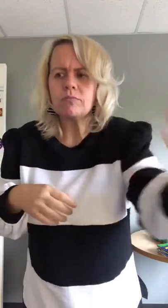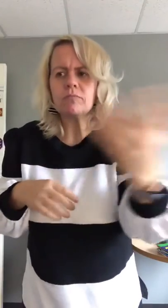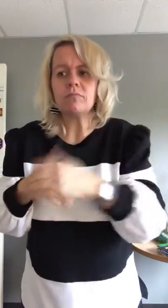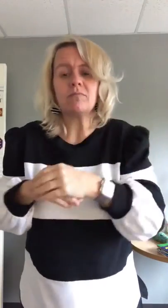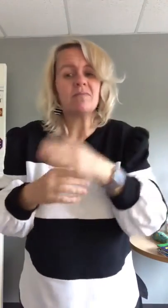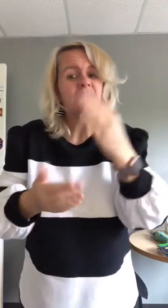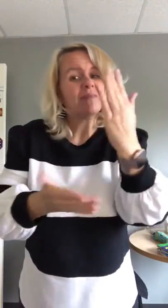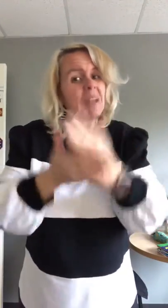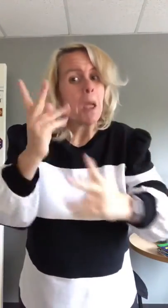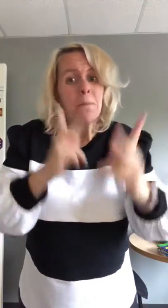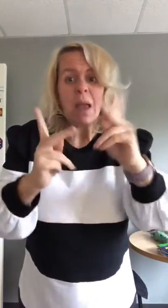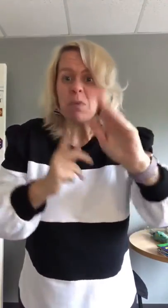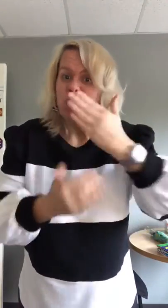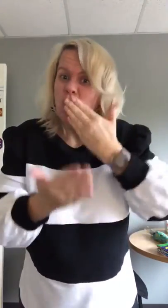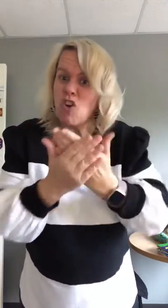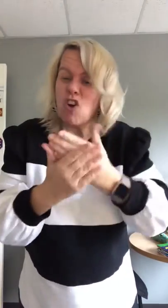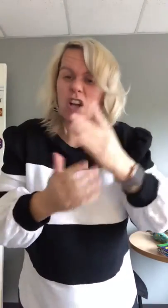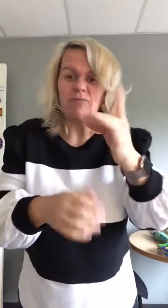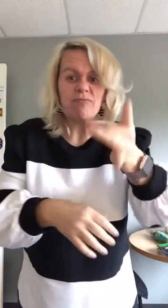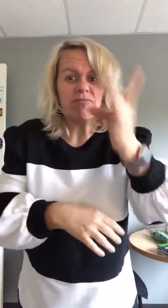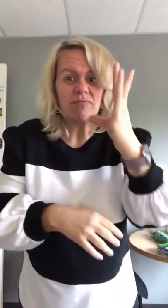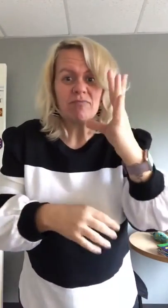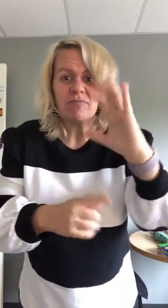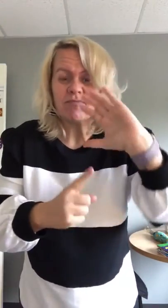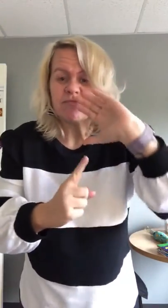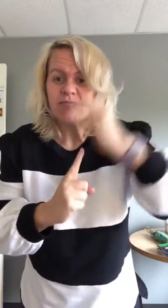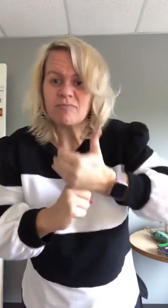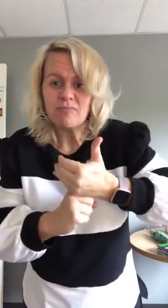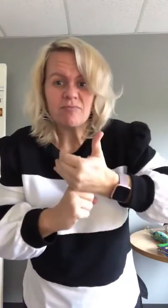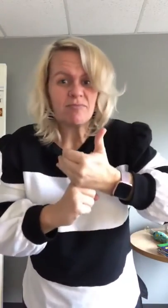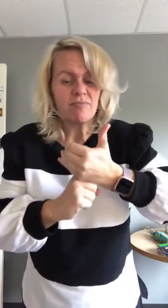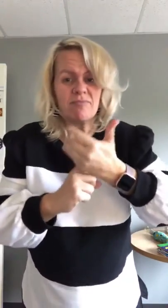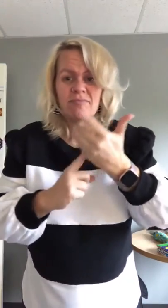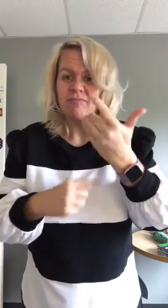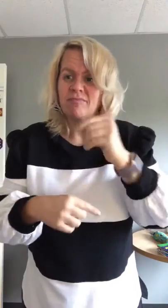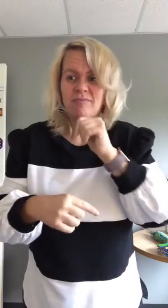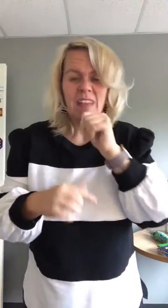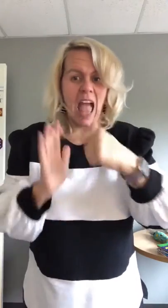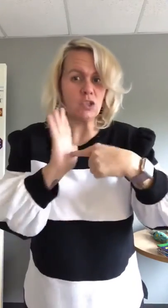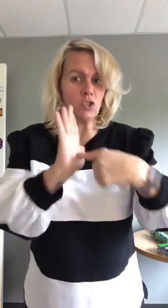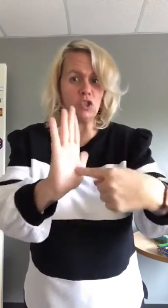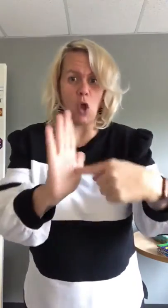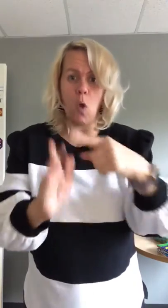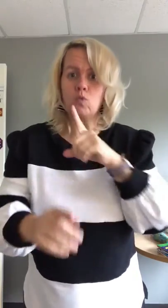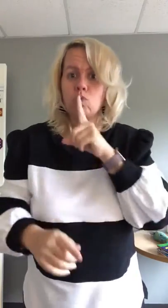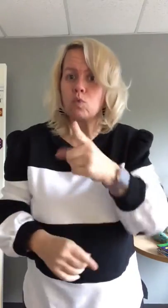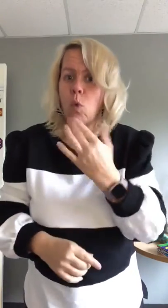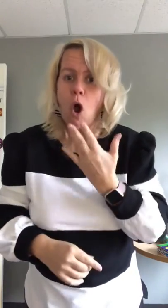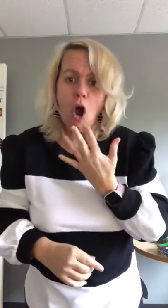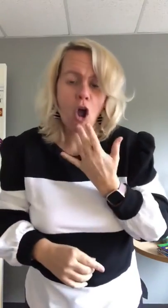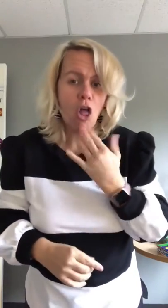Some people can hide their moods very well and not to show their true colours